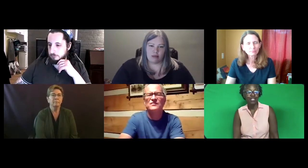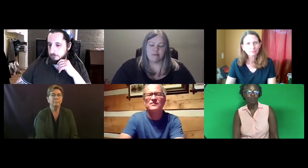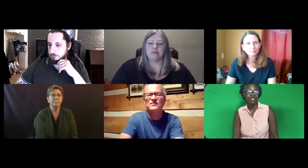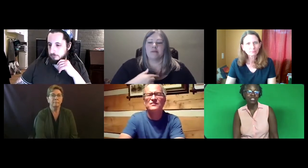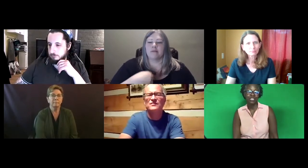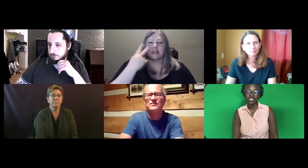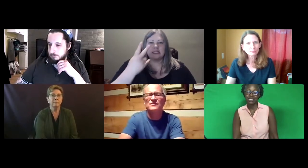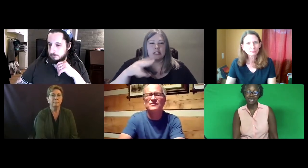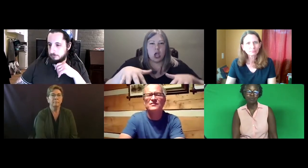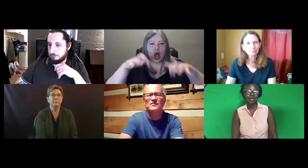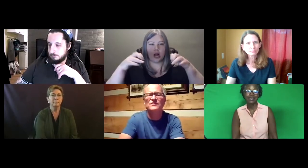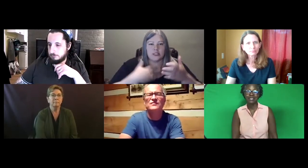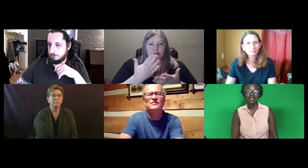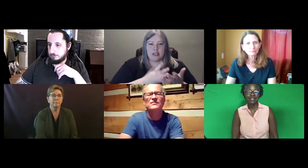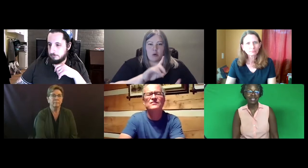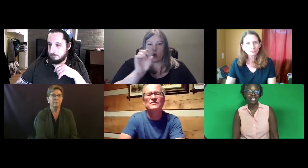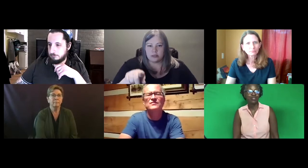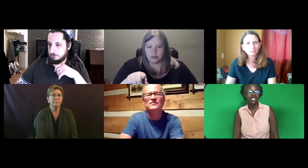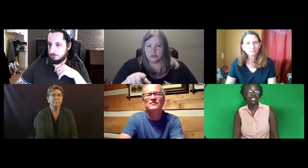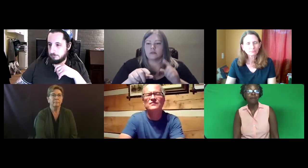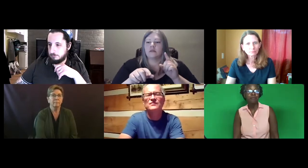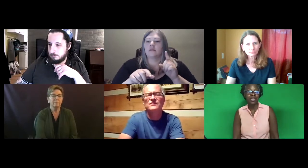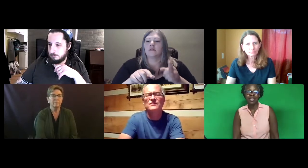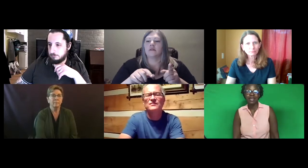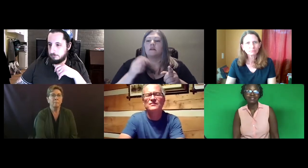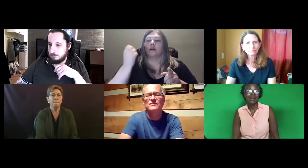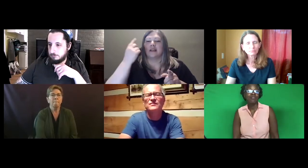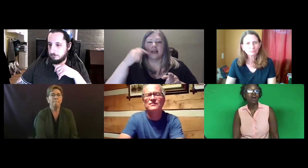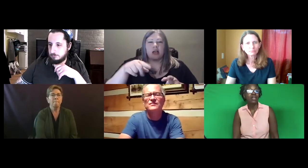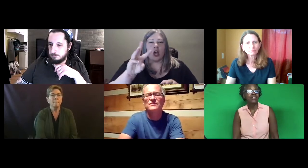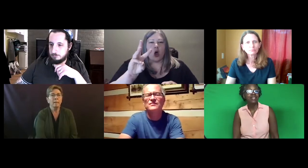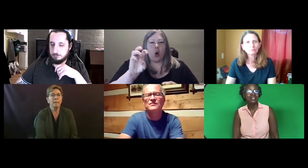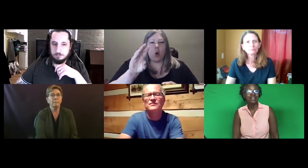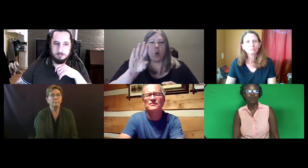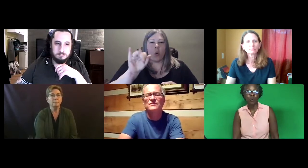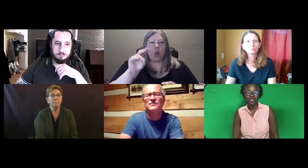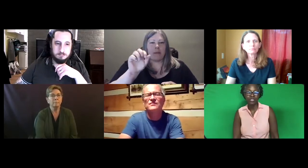Your presentation explained the issues in depth, and now our audience has several questions.